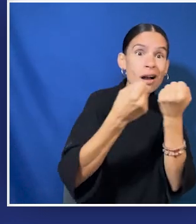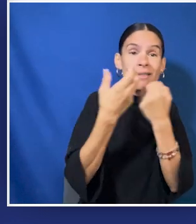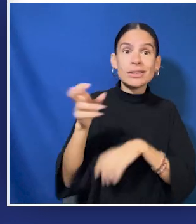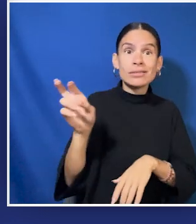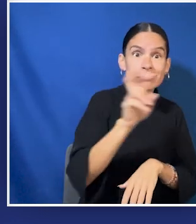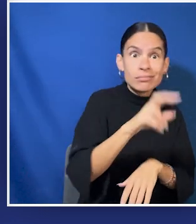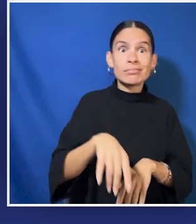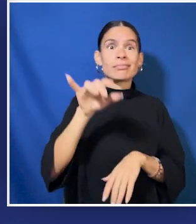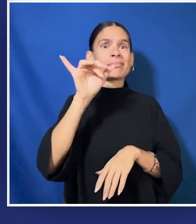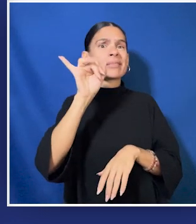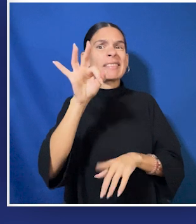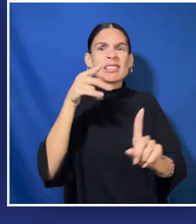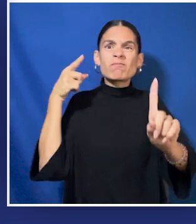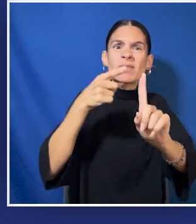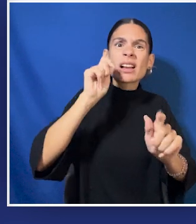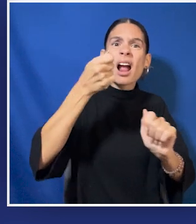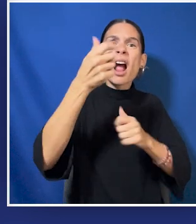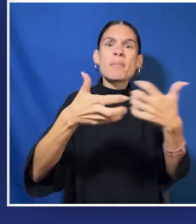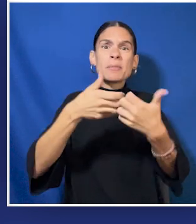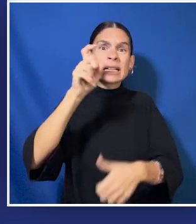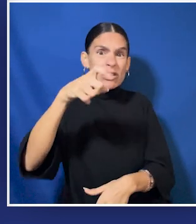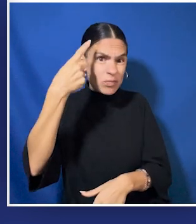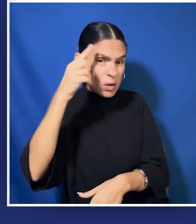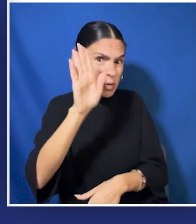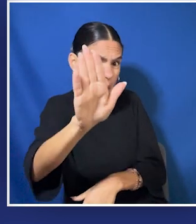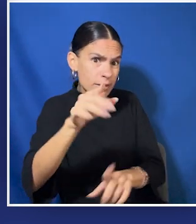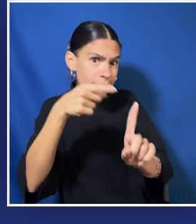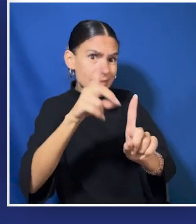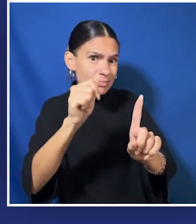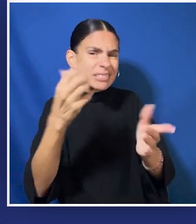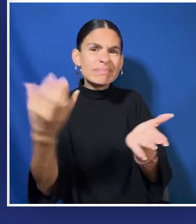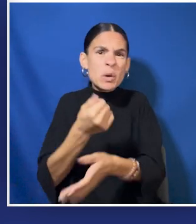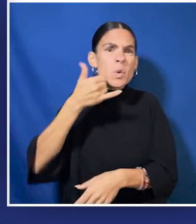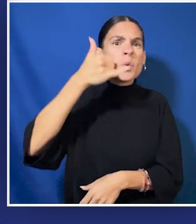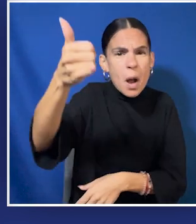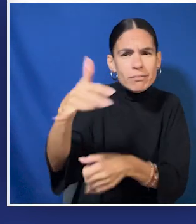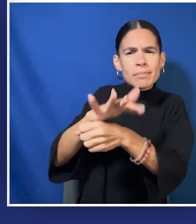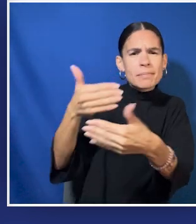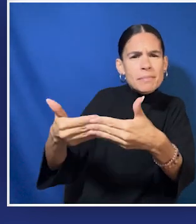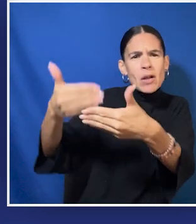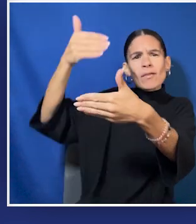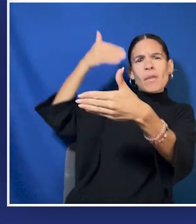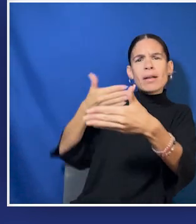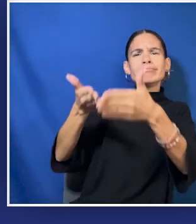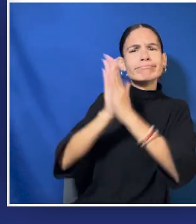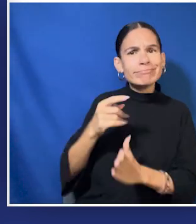your friends and family. If you need particular accommodations because of your certain disability, you should call the precinct ahead of time